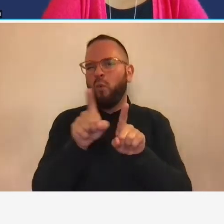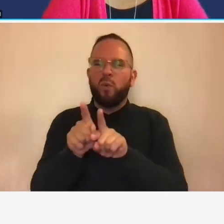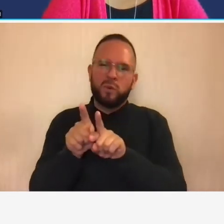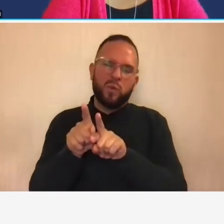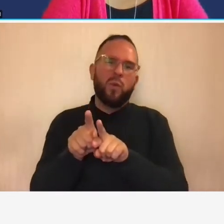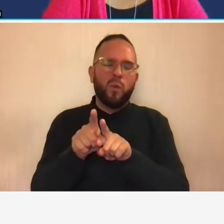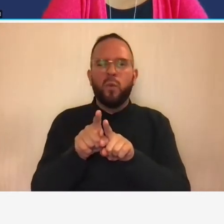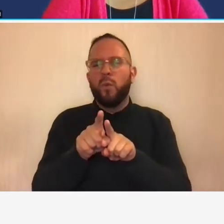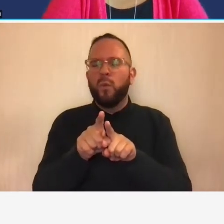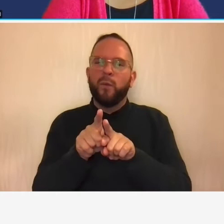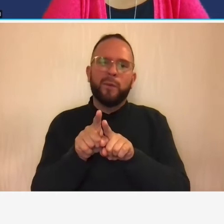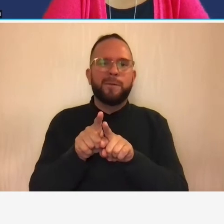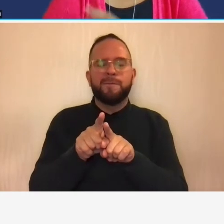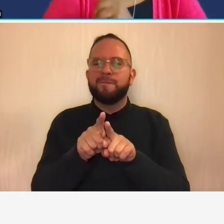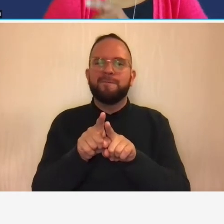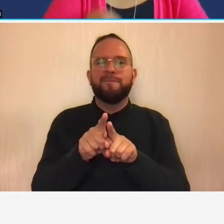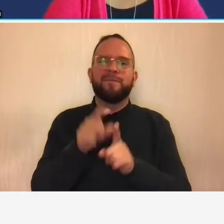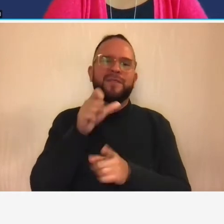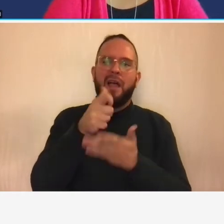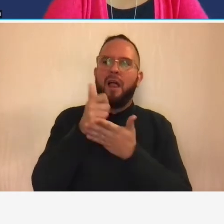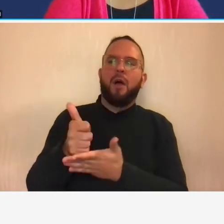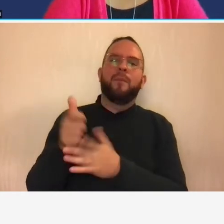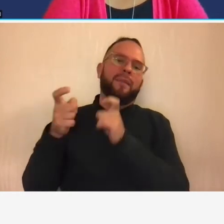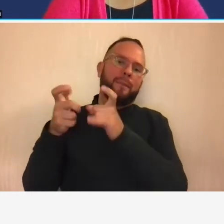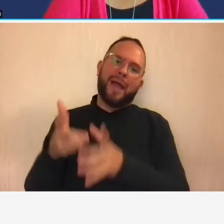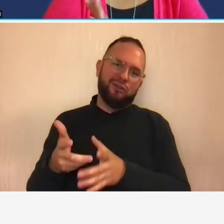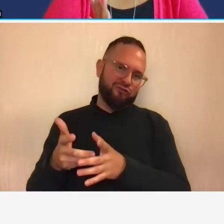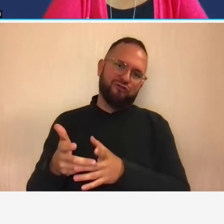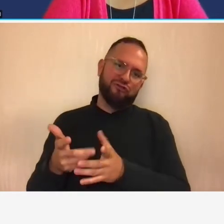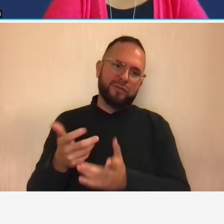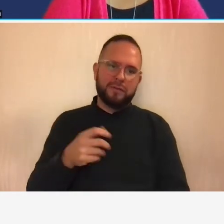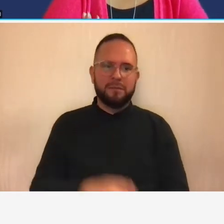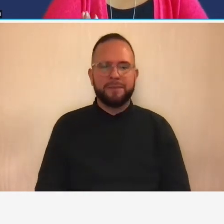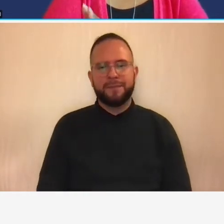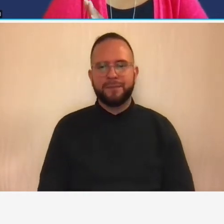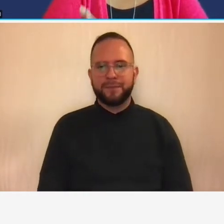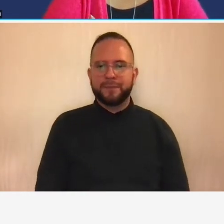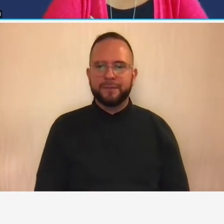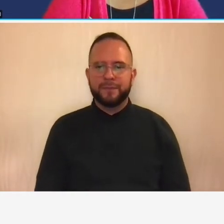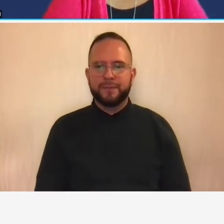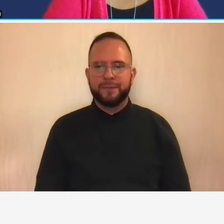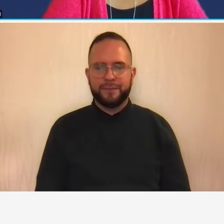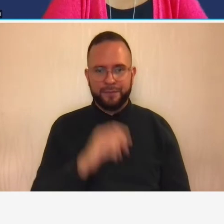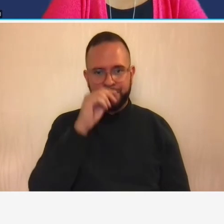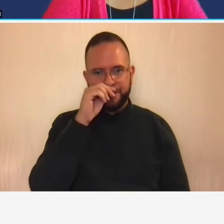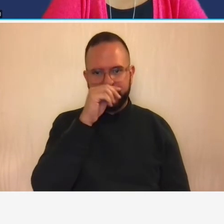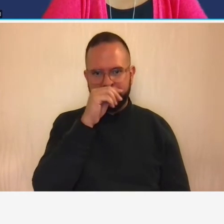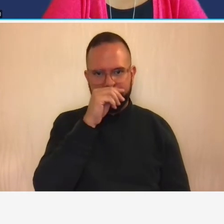at a disadvantage so key thing here so the way you operate your company and making sure your managers